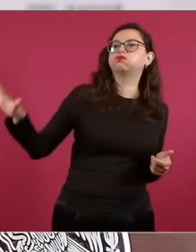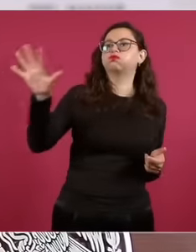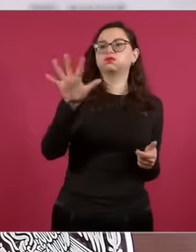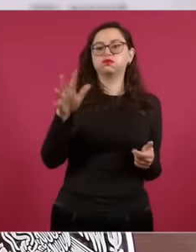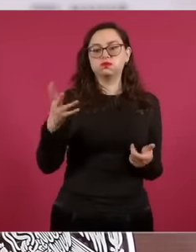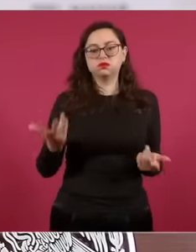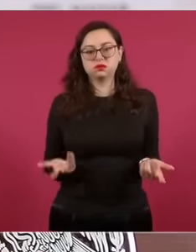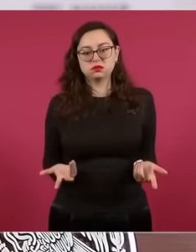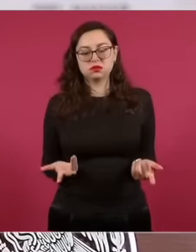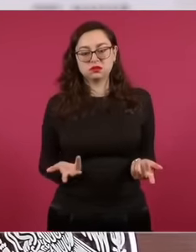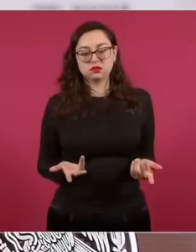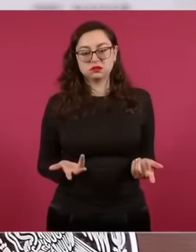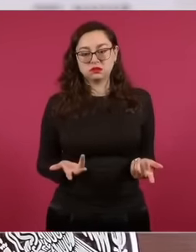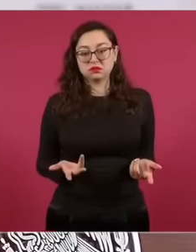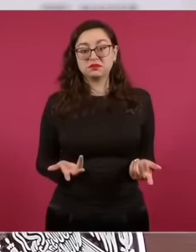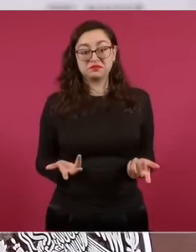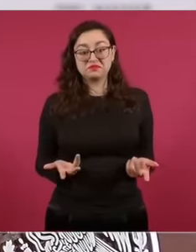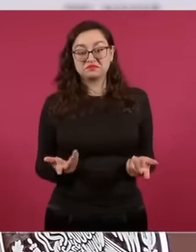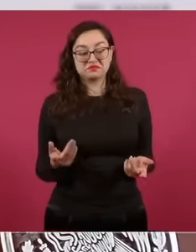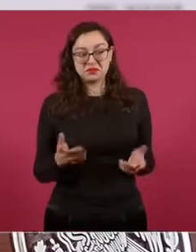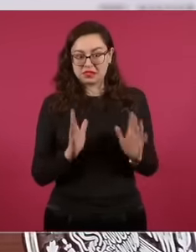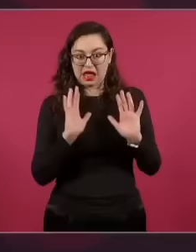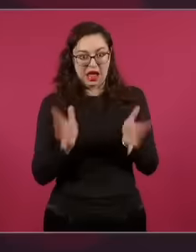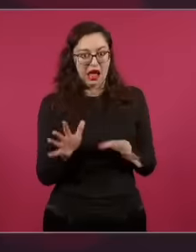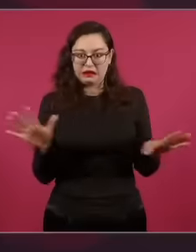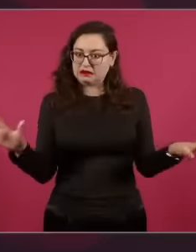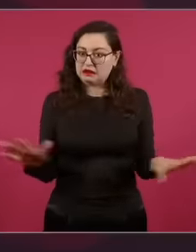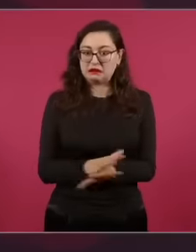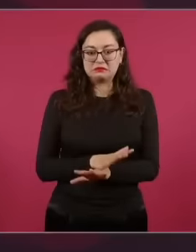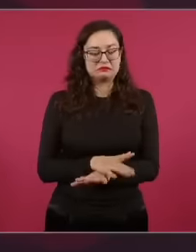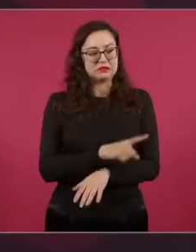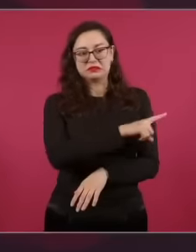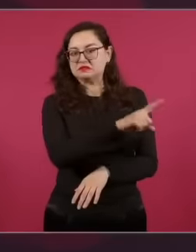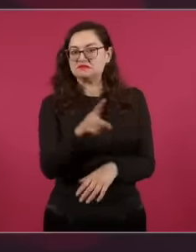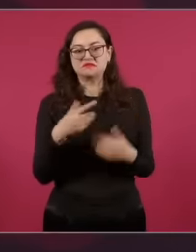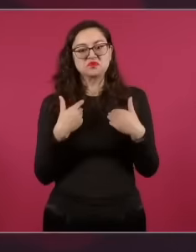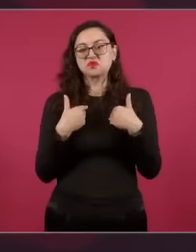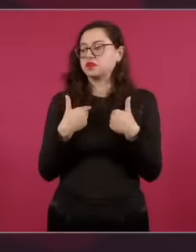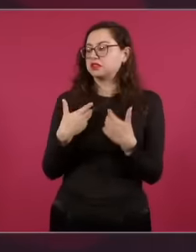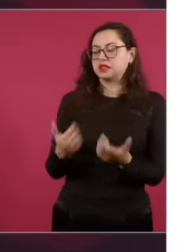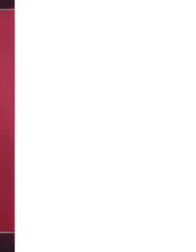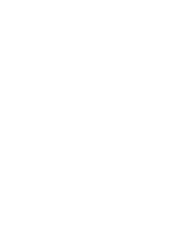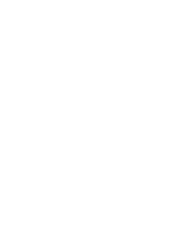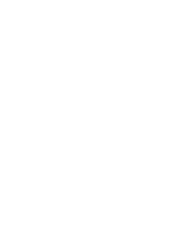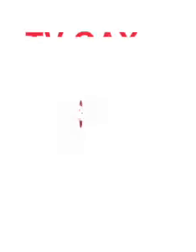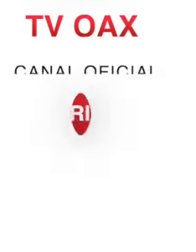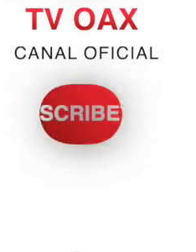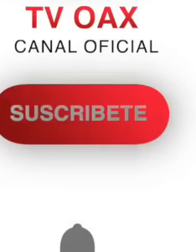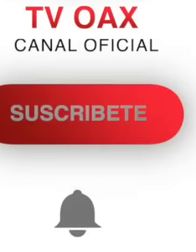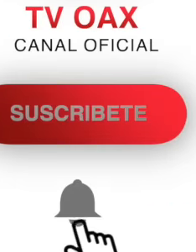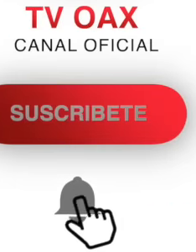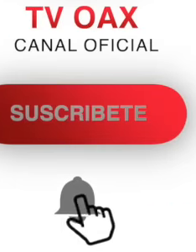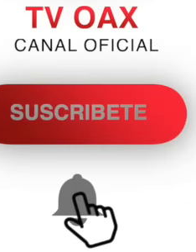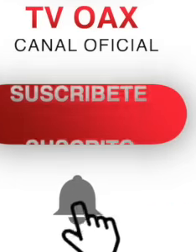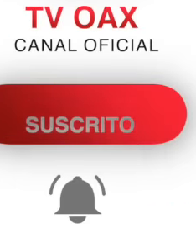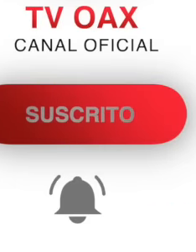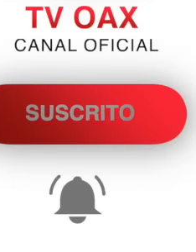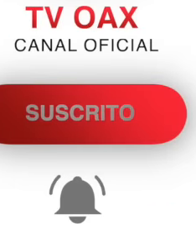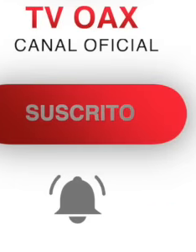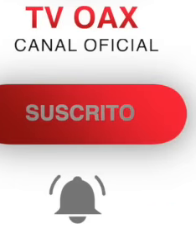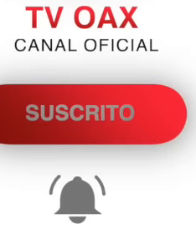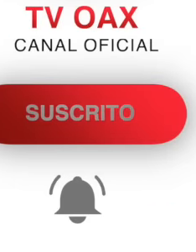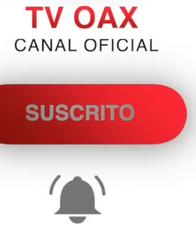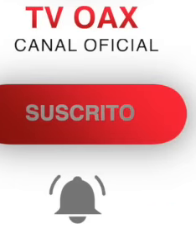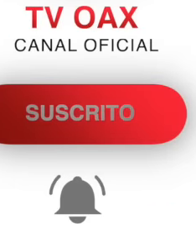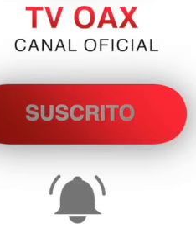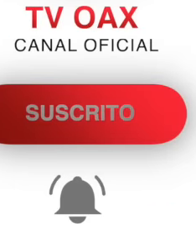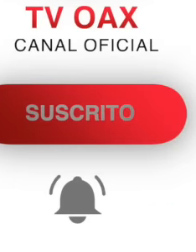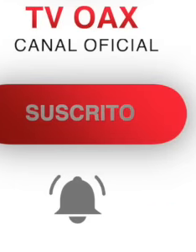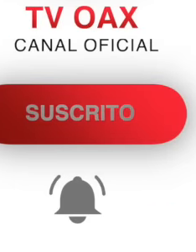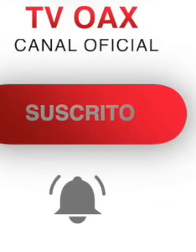And still There is resistance but we are going well We are going very well because all of this This was